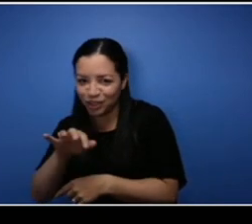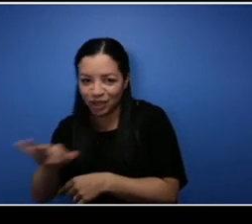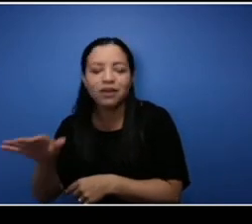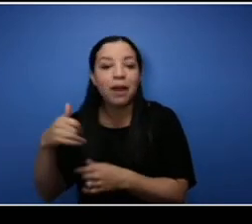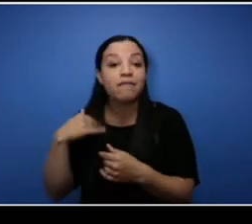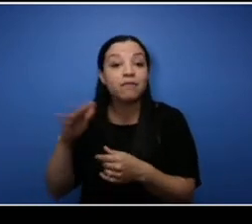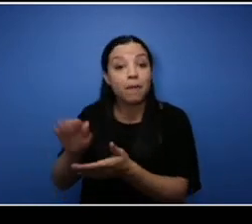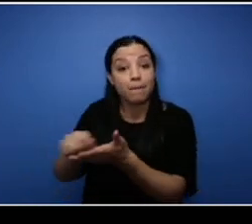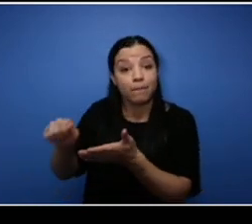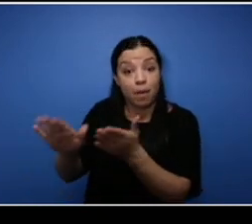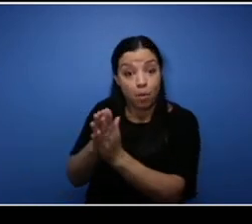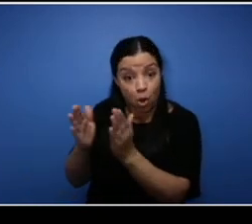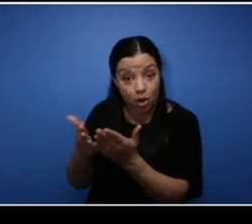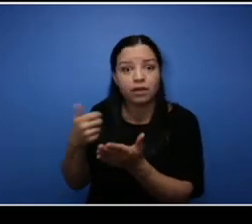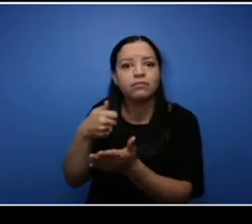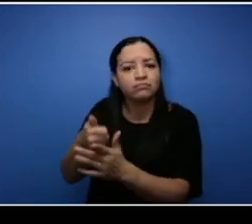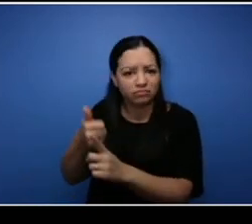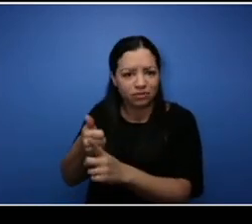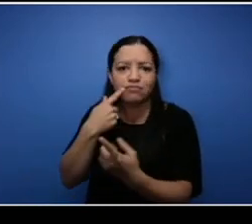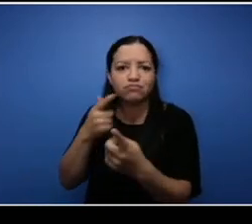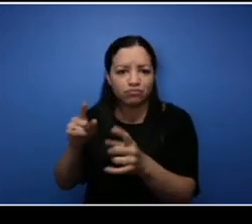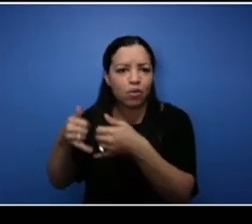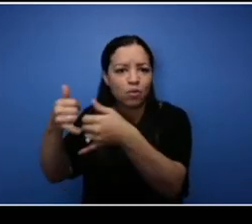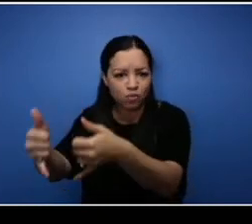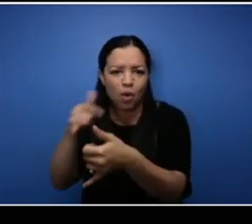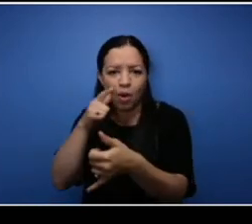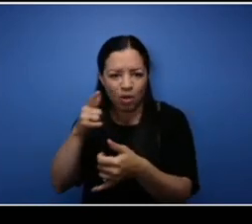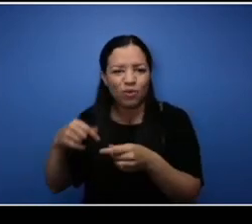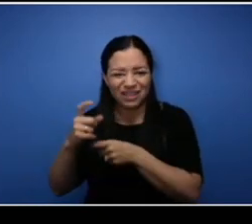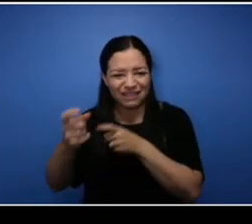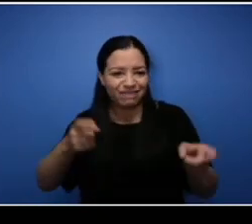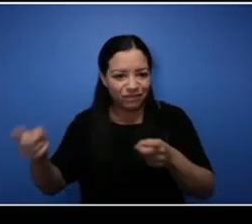asking the questions, I want to give each entrepreneur a moment to tell the audience